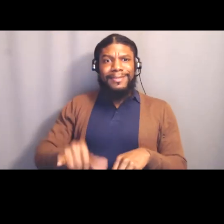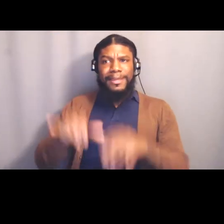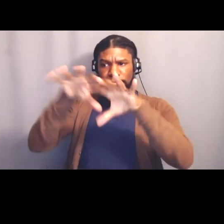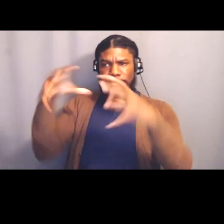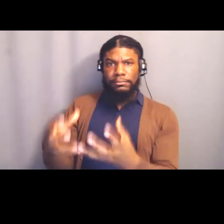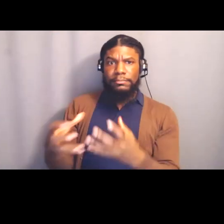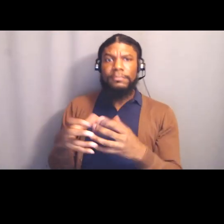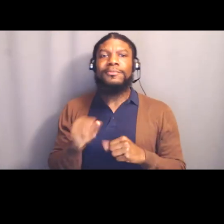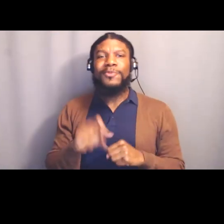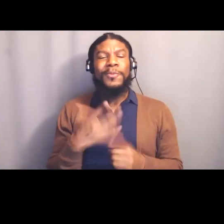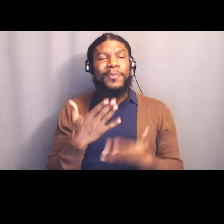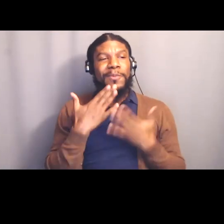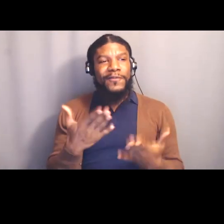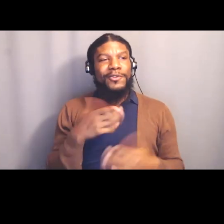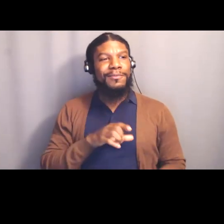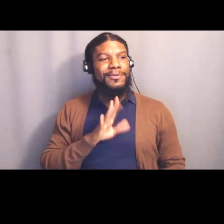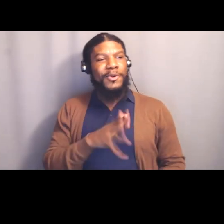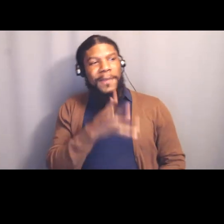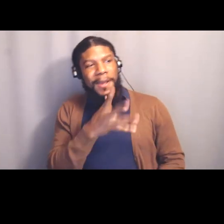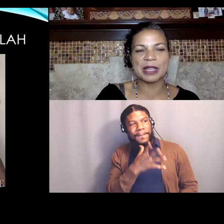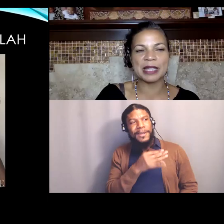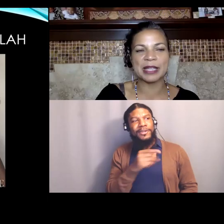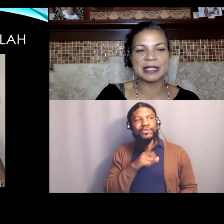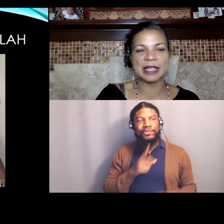and that she was willing to come and share with us,